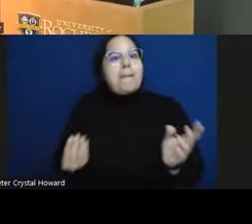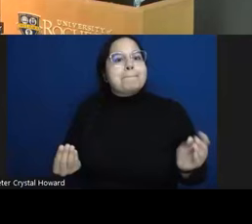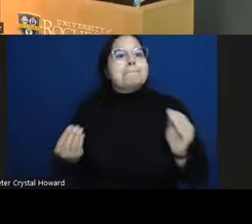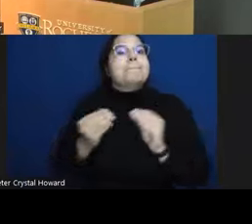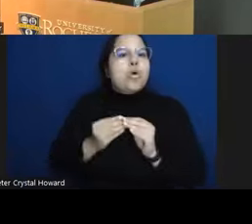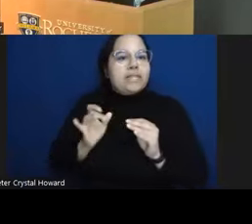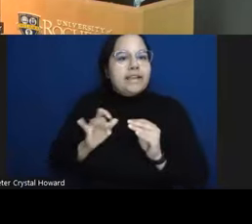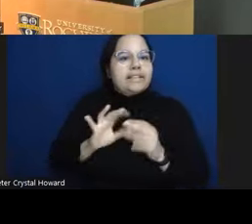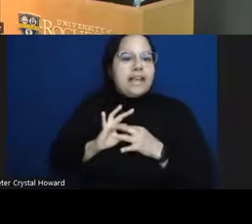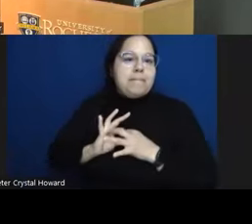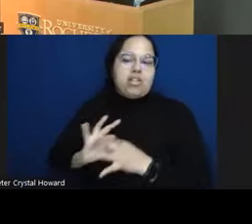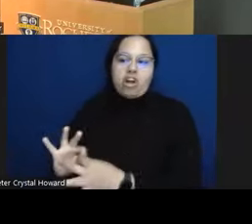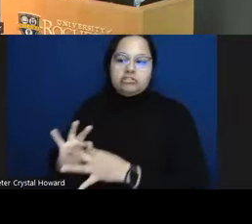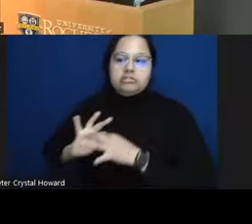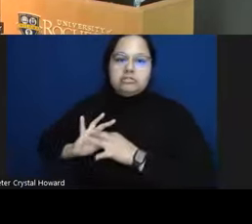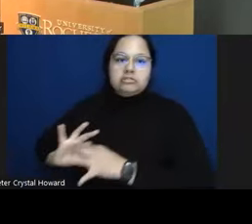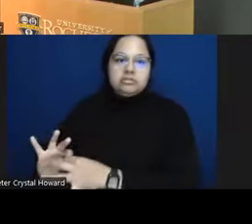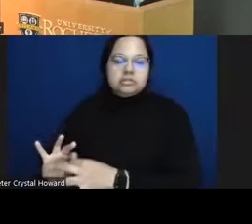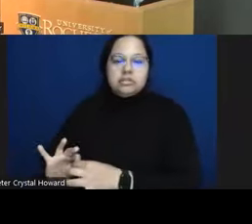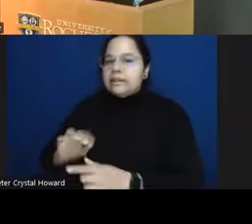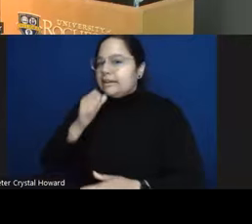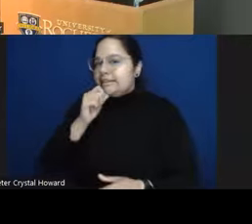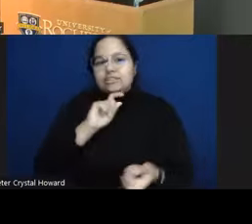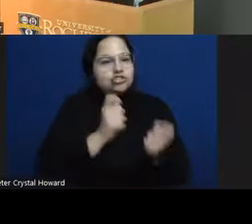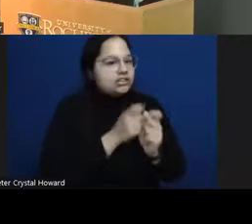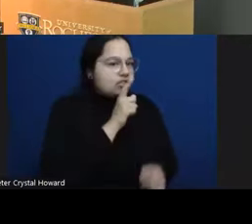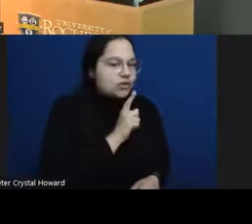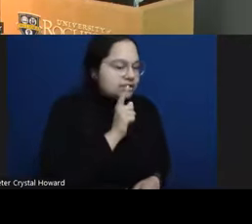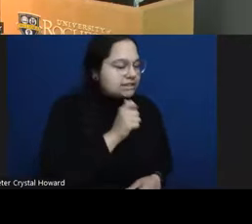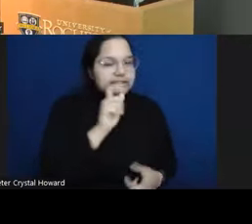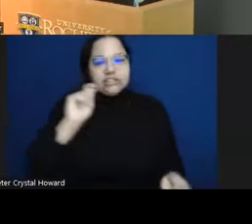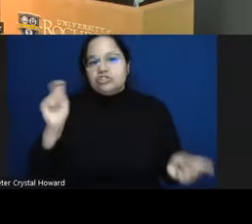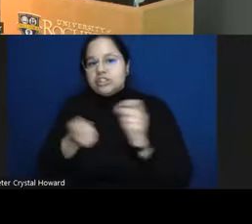didn't change their social impairment but how they belonged um and so this has influenced